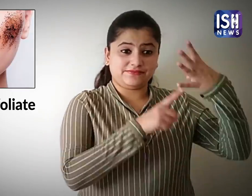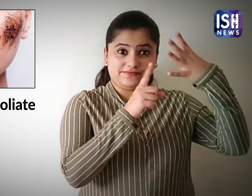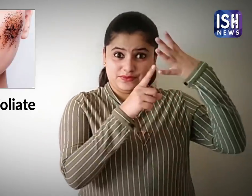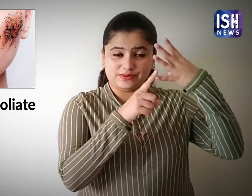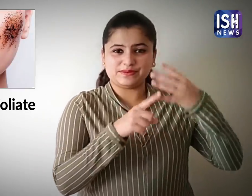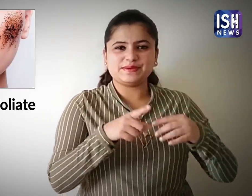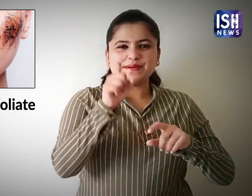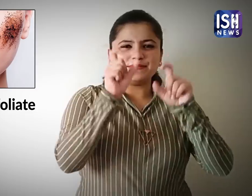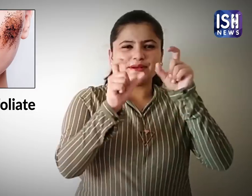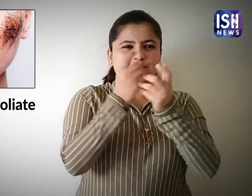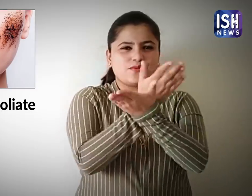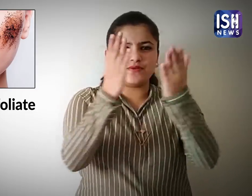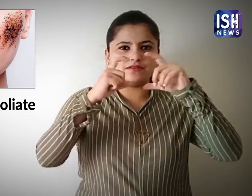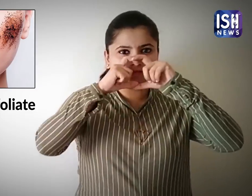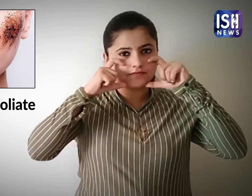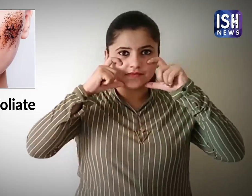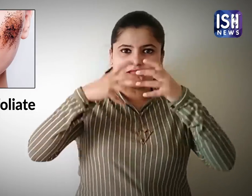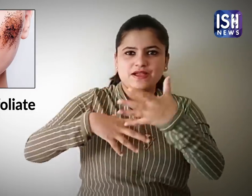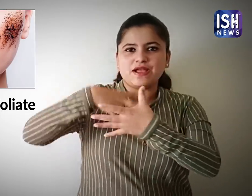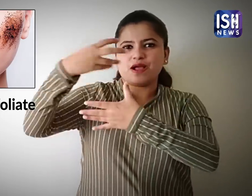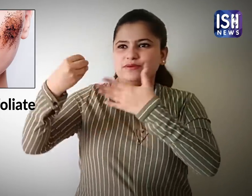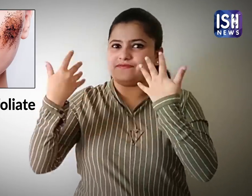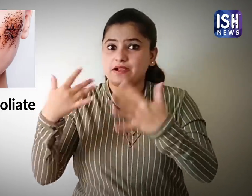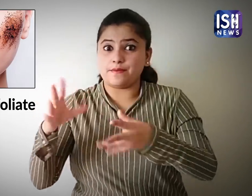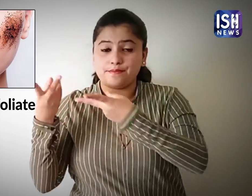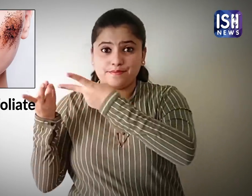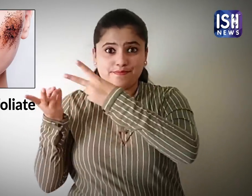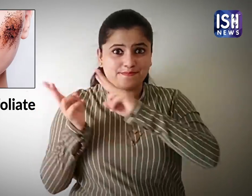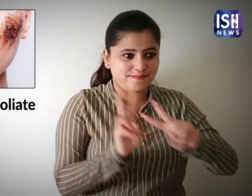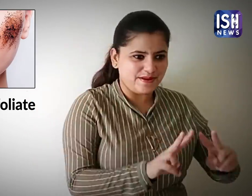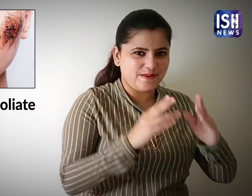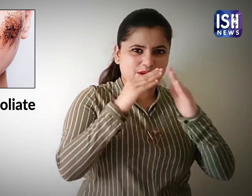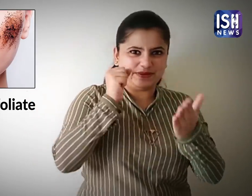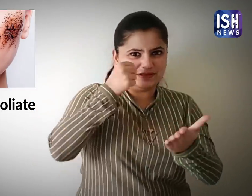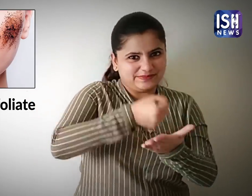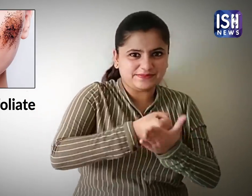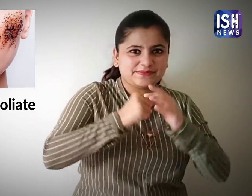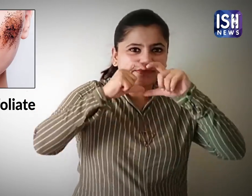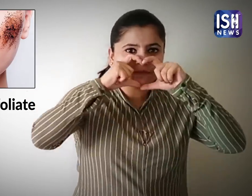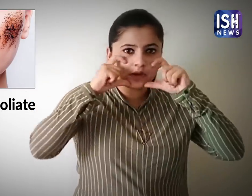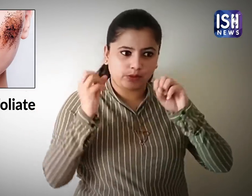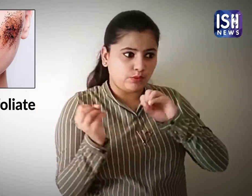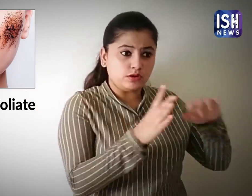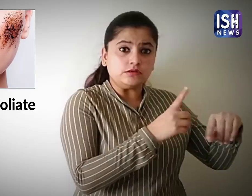On returning home, after you wash your mask